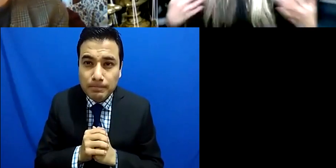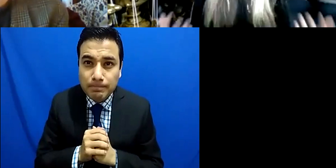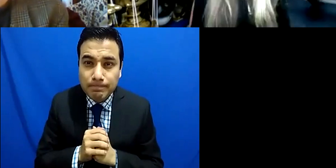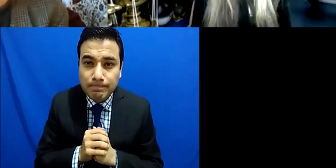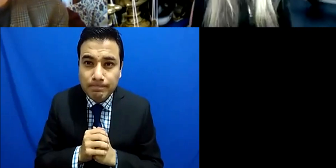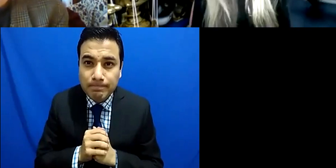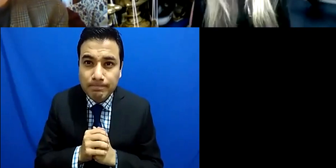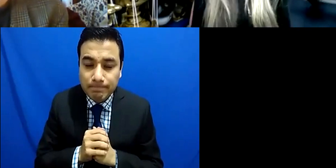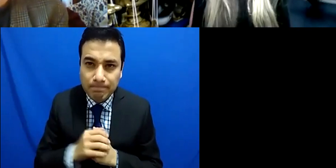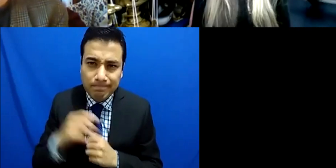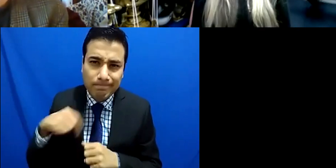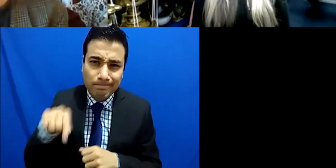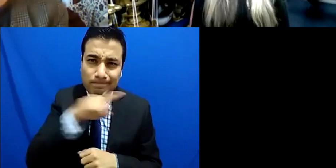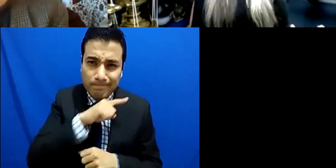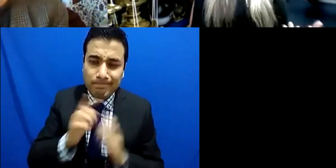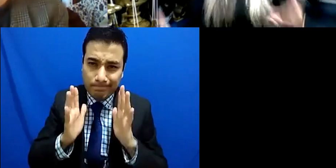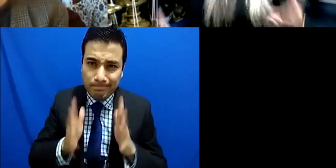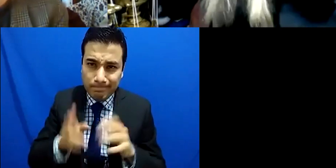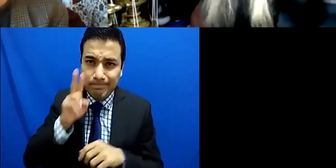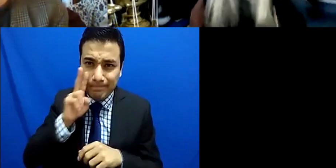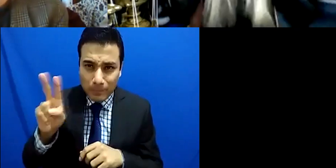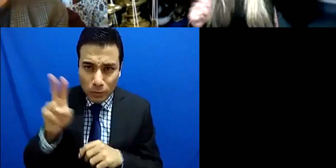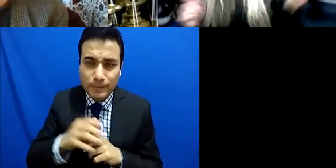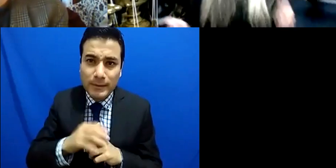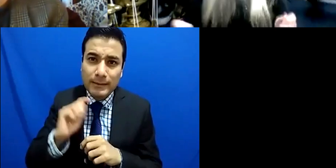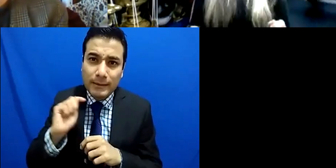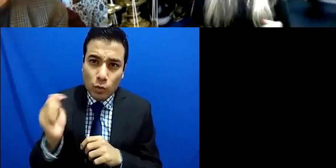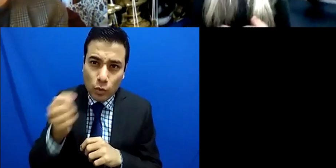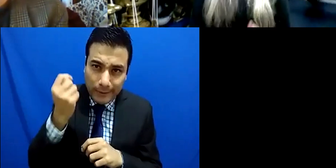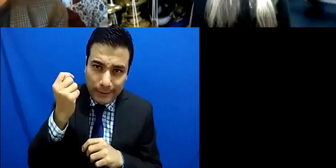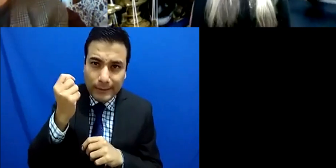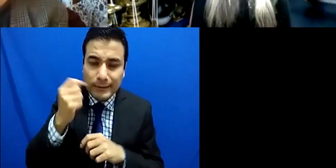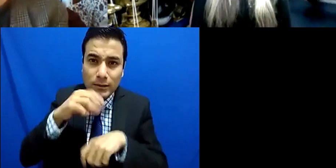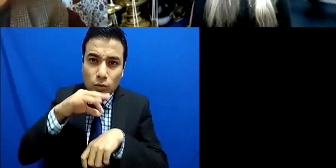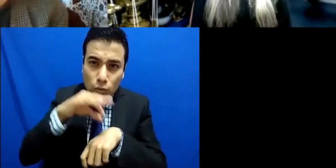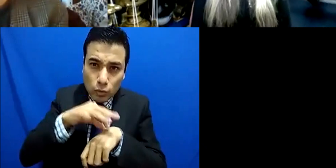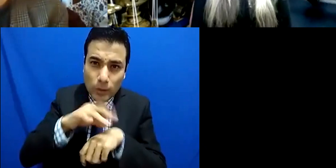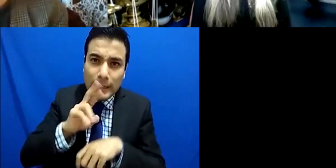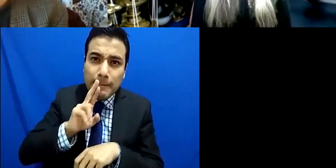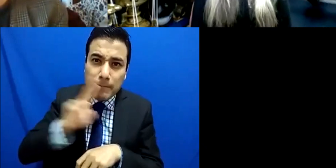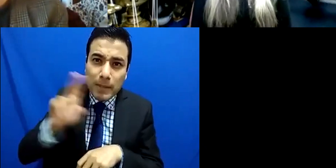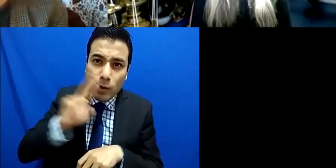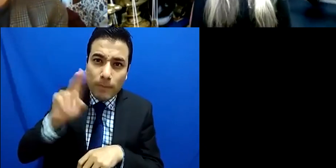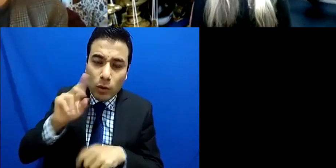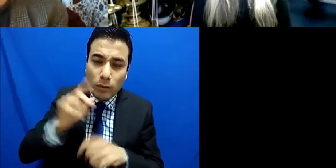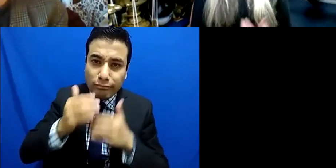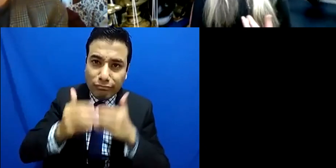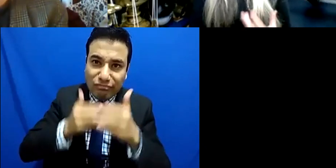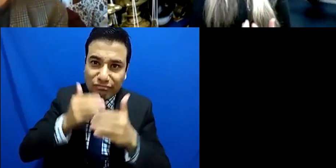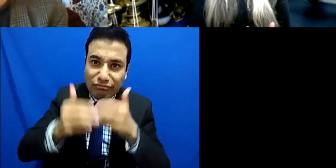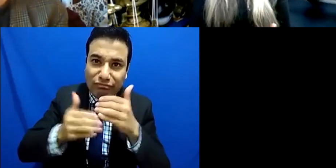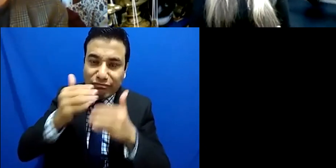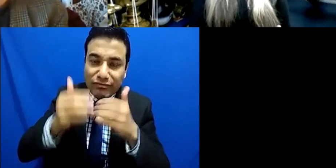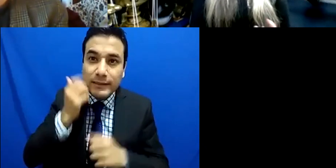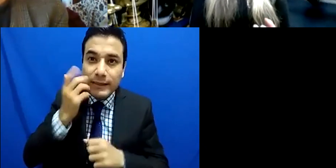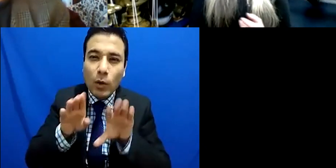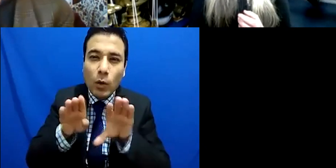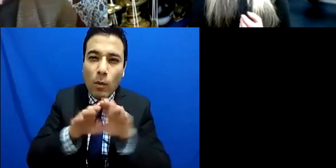all people in how they function physically but I think also I mean one thing I did learn